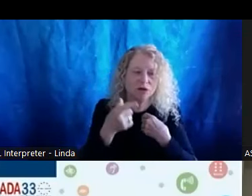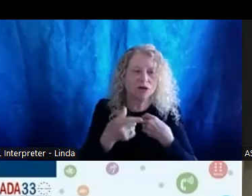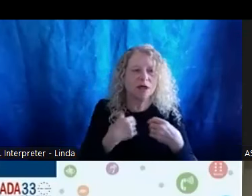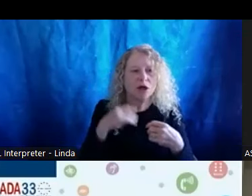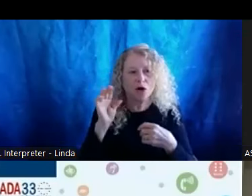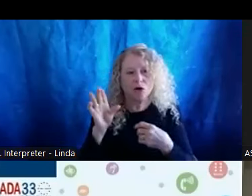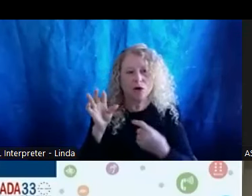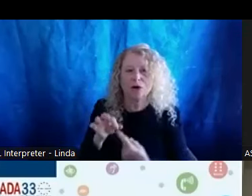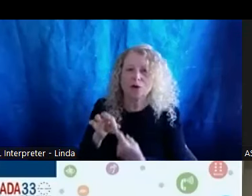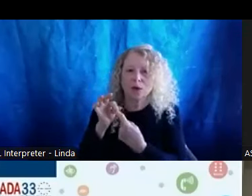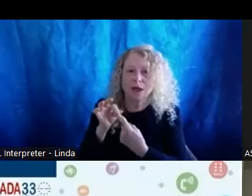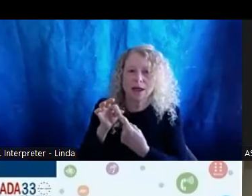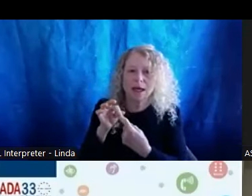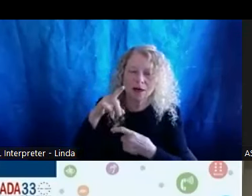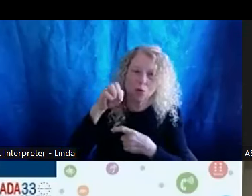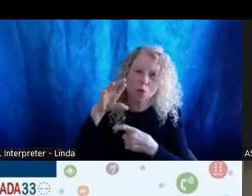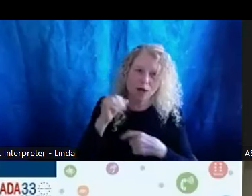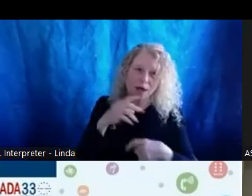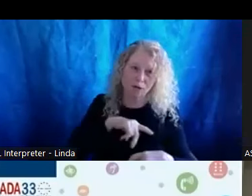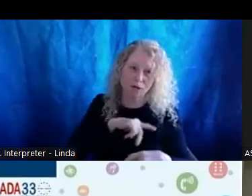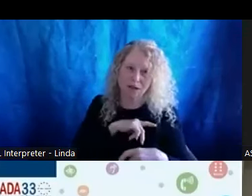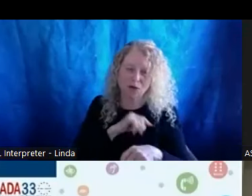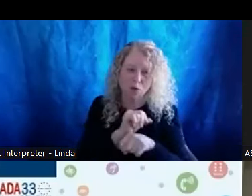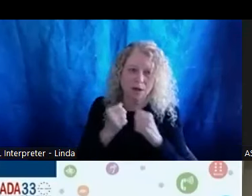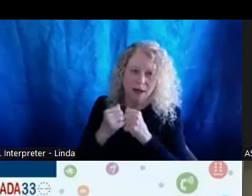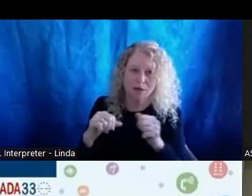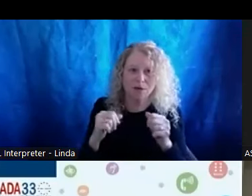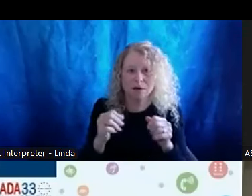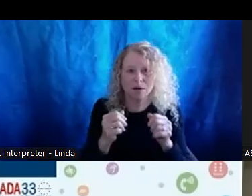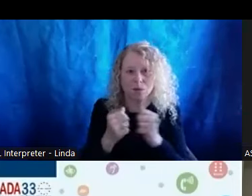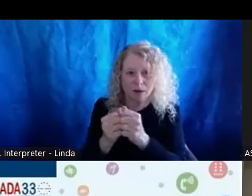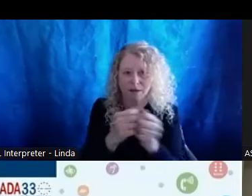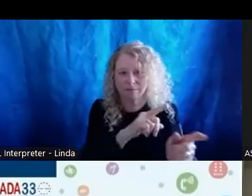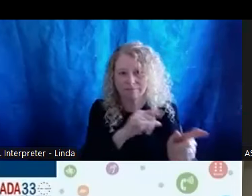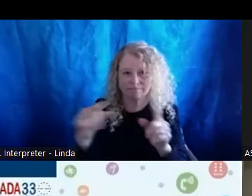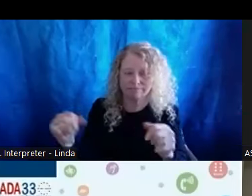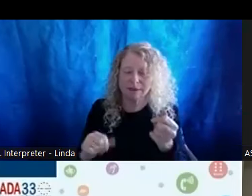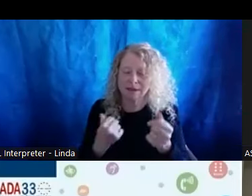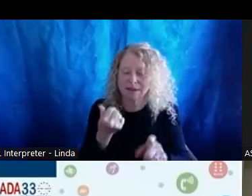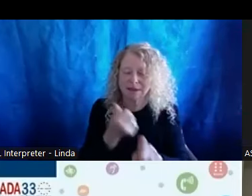personality to the collaborative work with self advocates, families, providers and case managers.